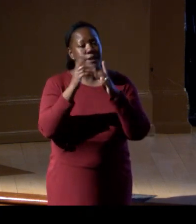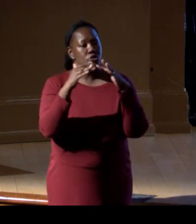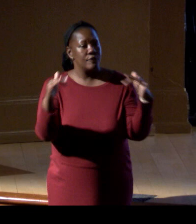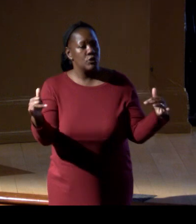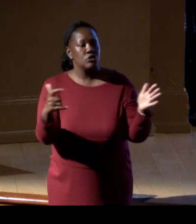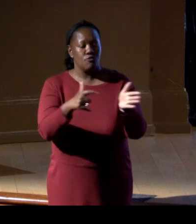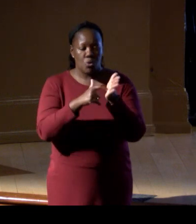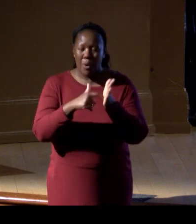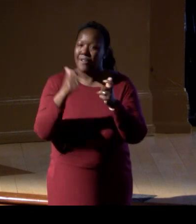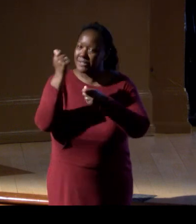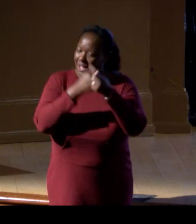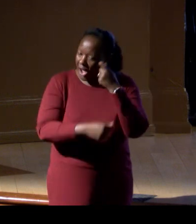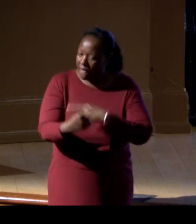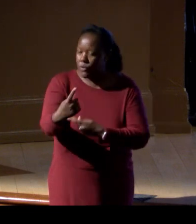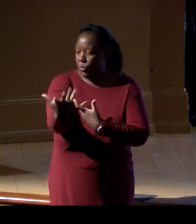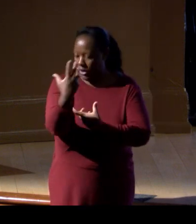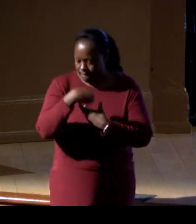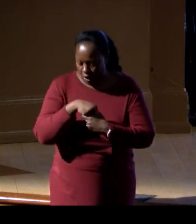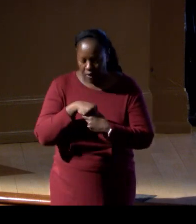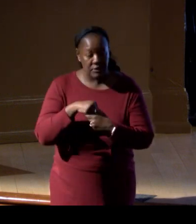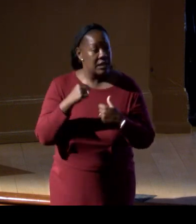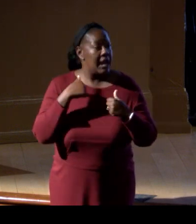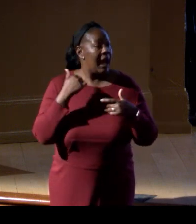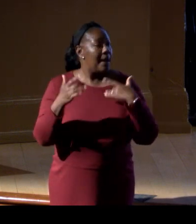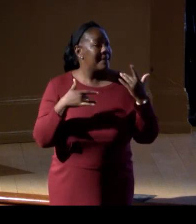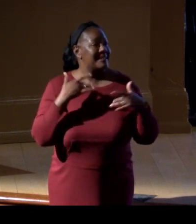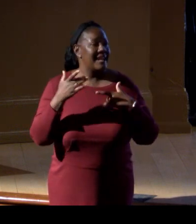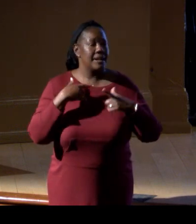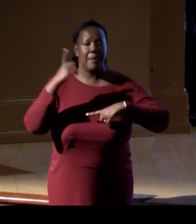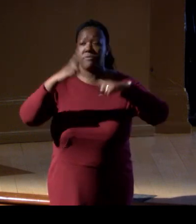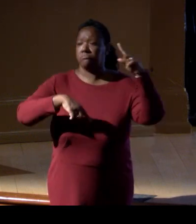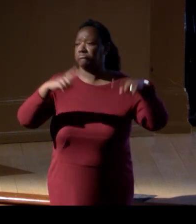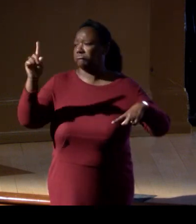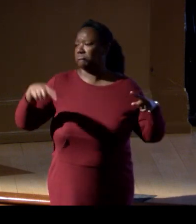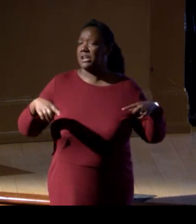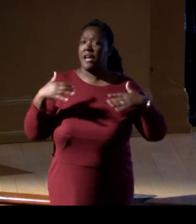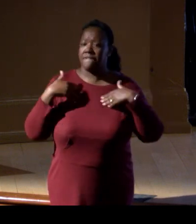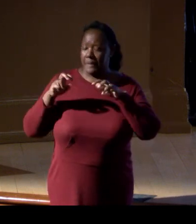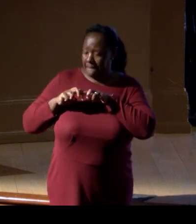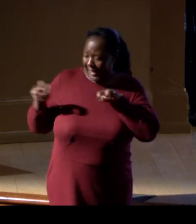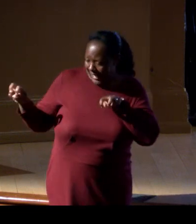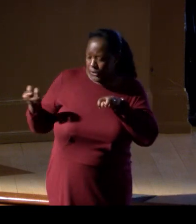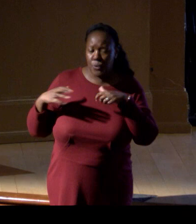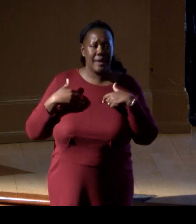I'm so excited about the broadness of the panel that we have and all of the members here that we have today.